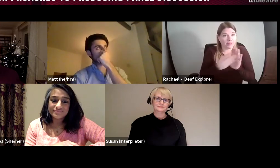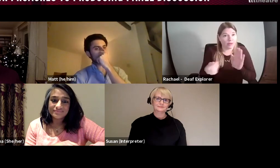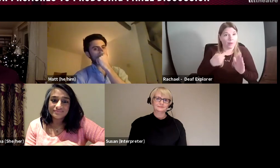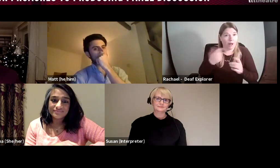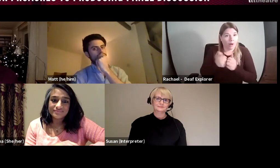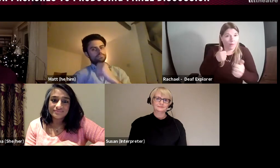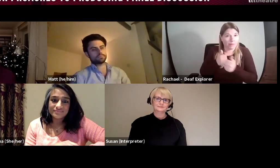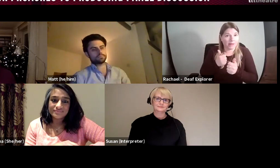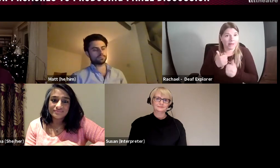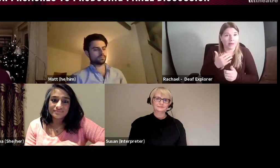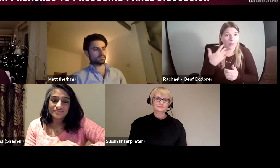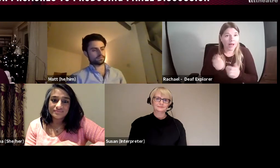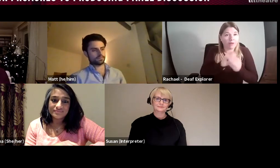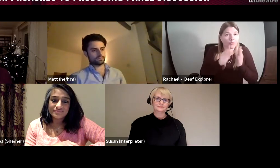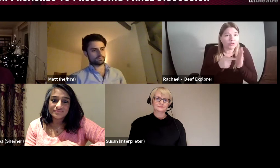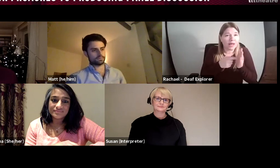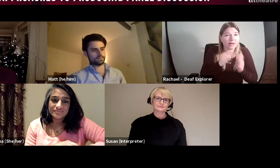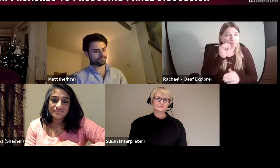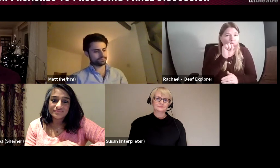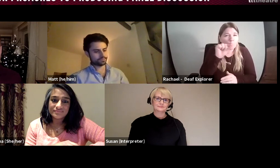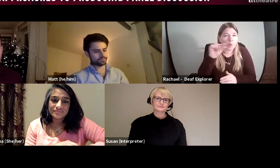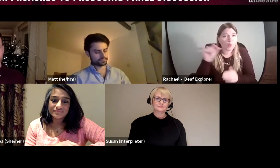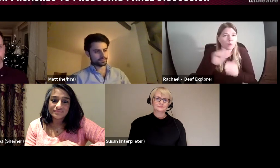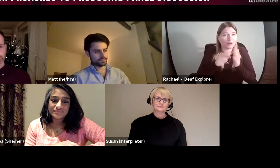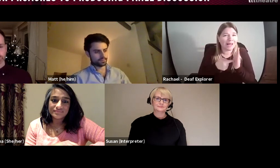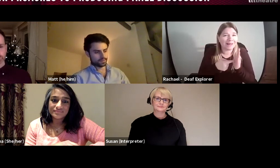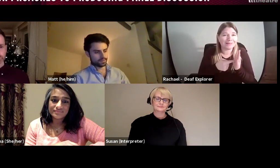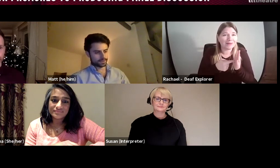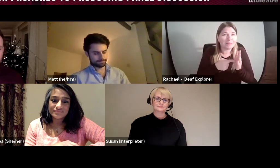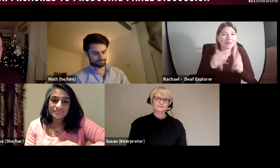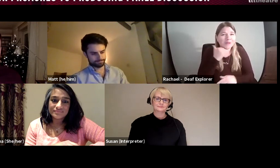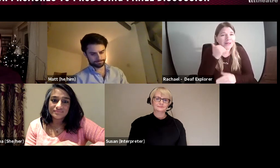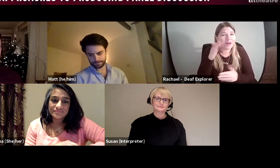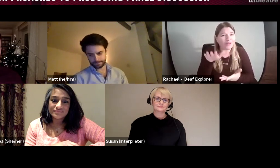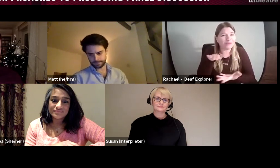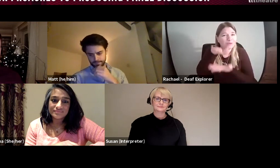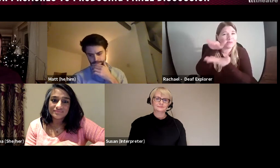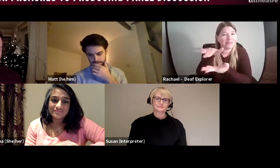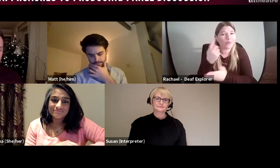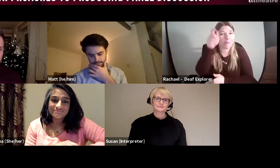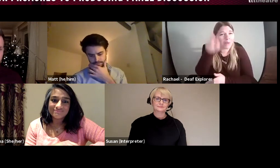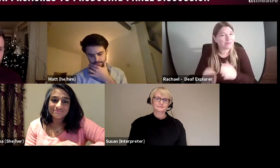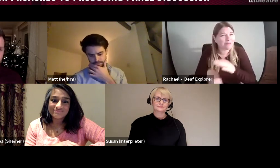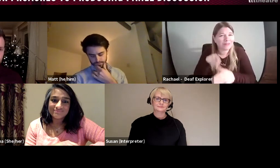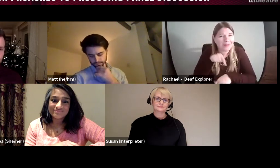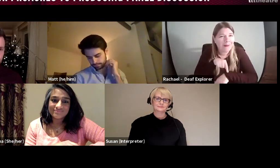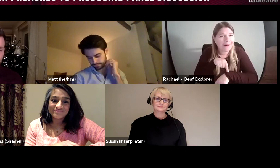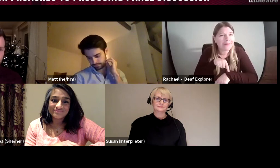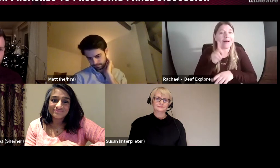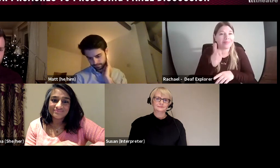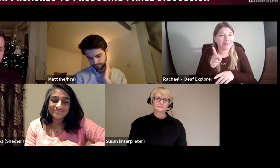and I feel if I just touch on my own company, Deaf Explorer, we have a lot of small projects